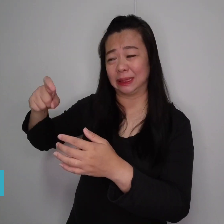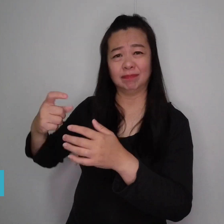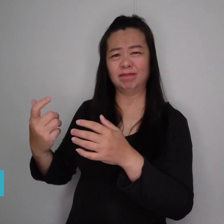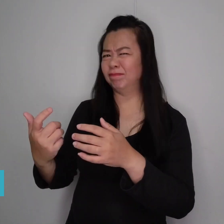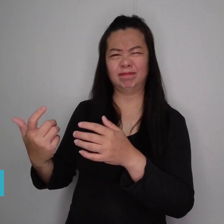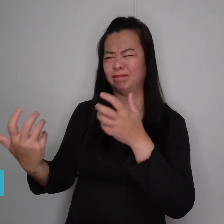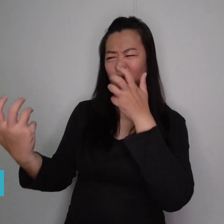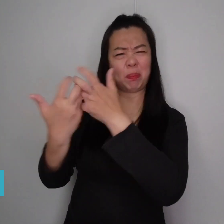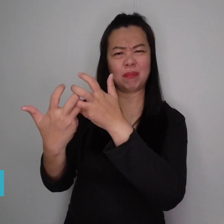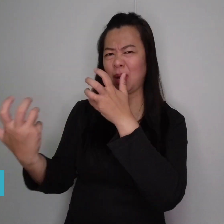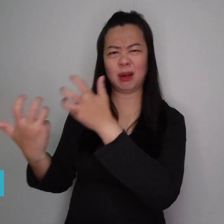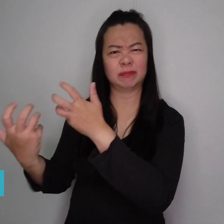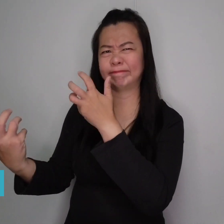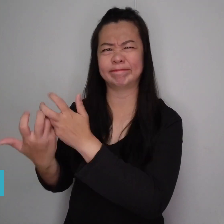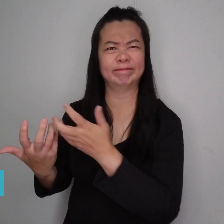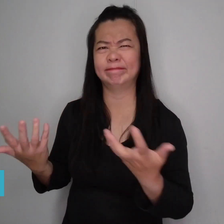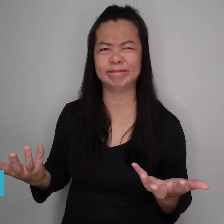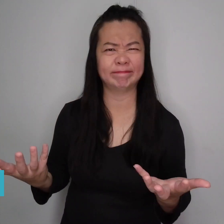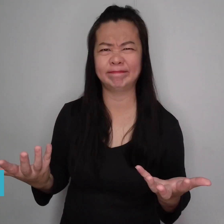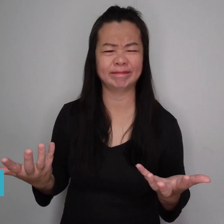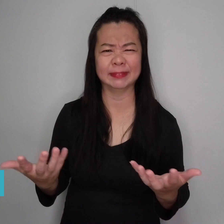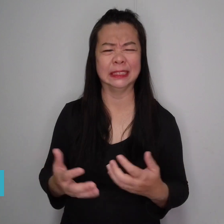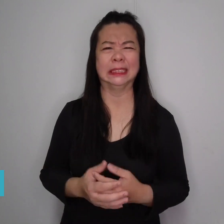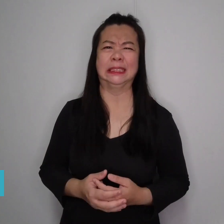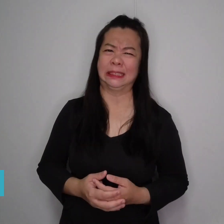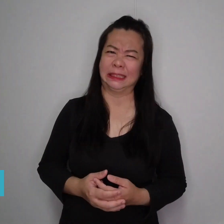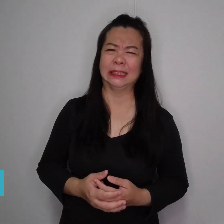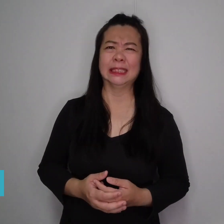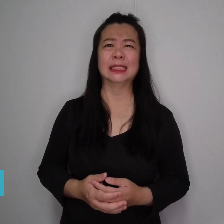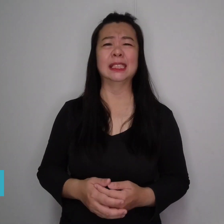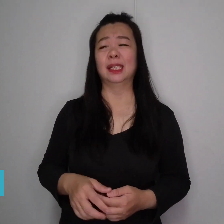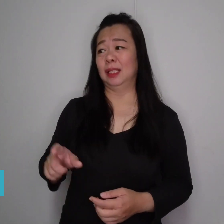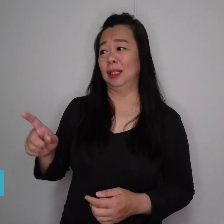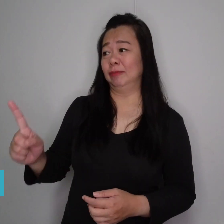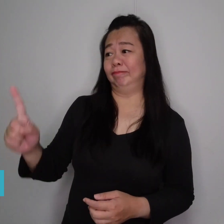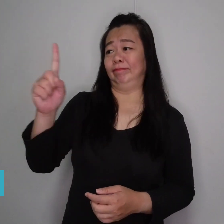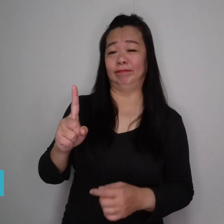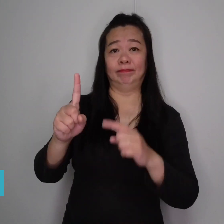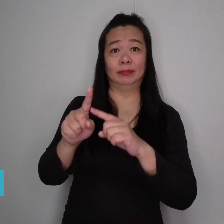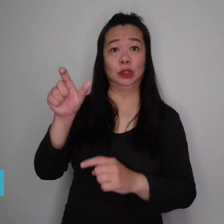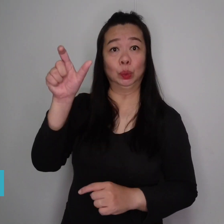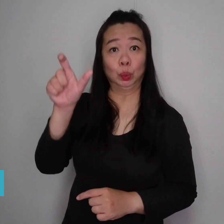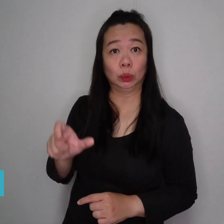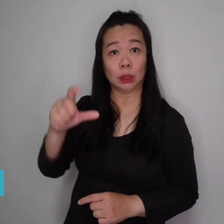pandemic has forced schools to close and courses to be moved